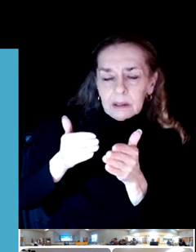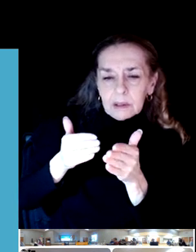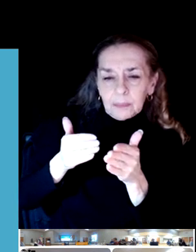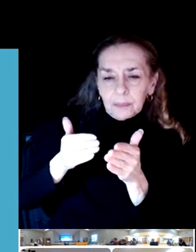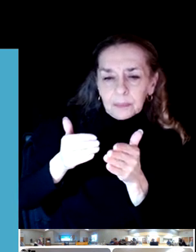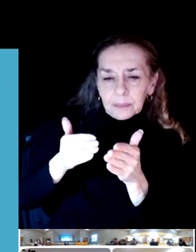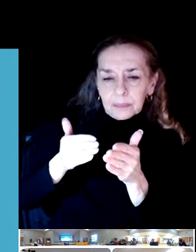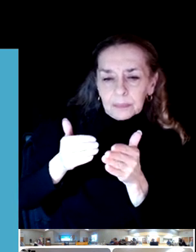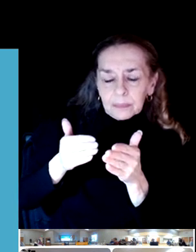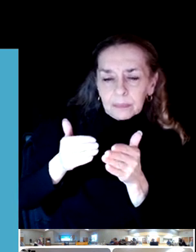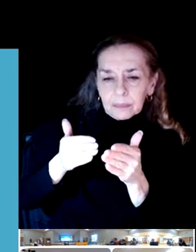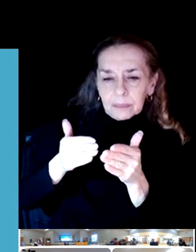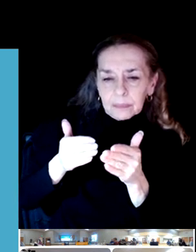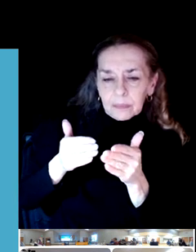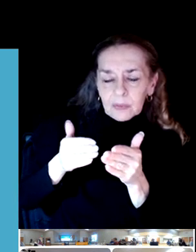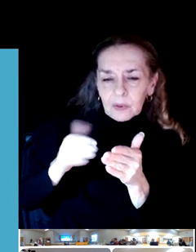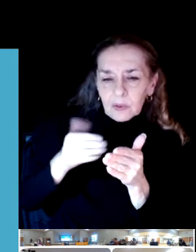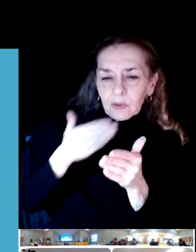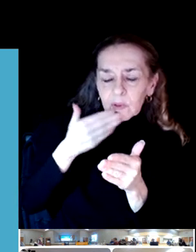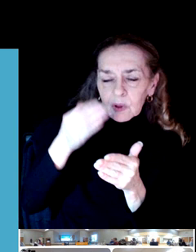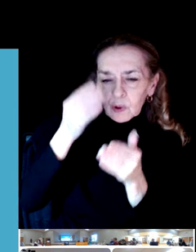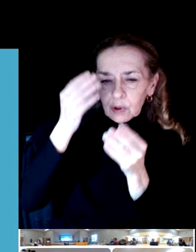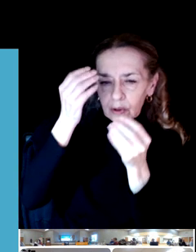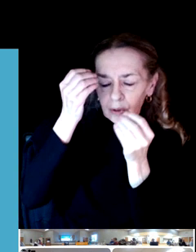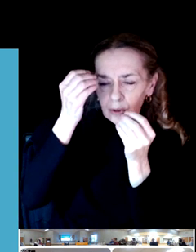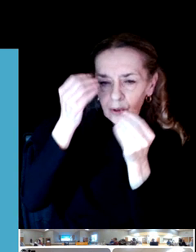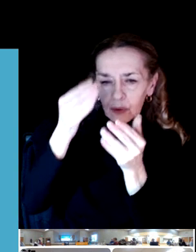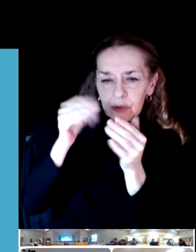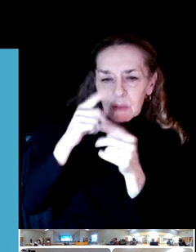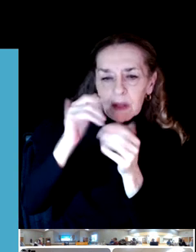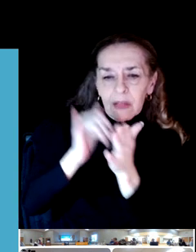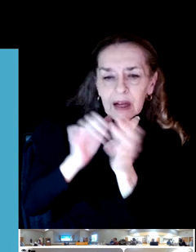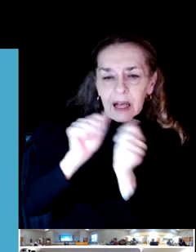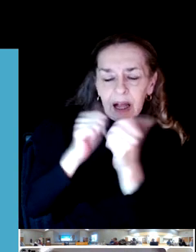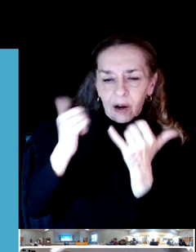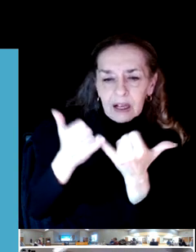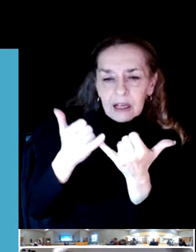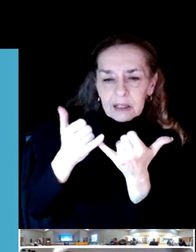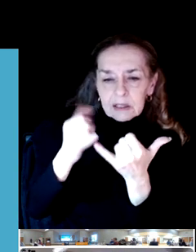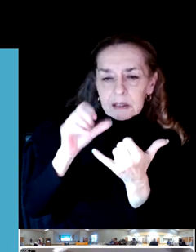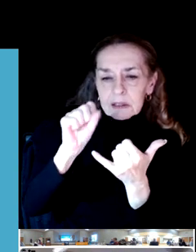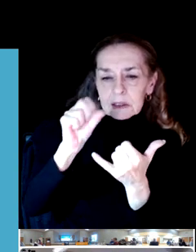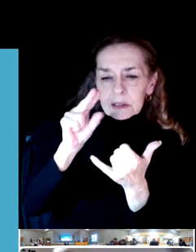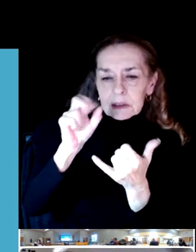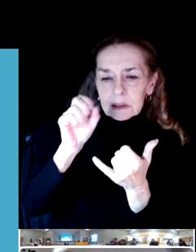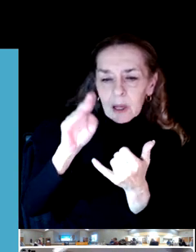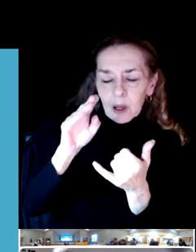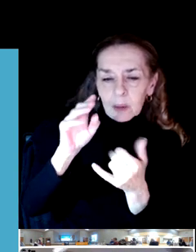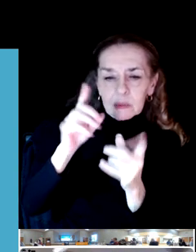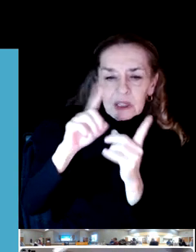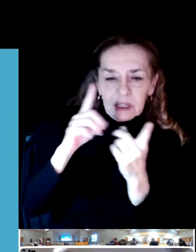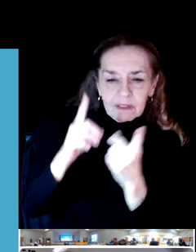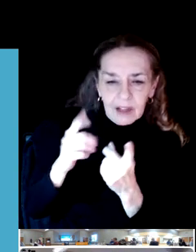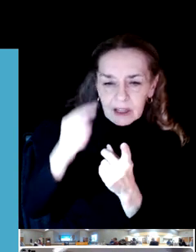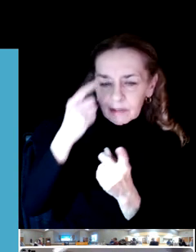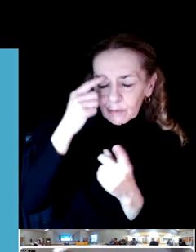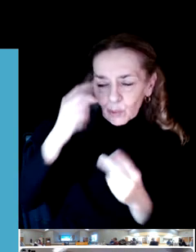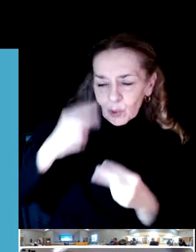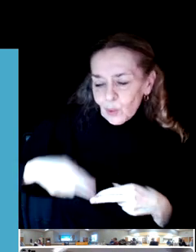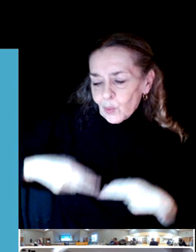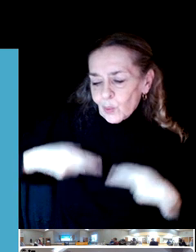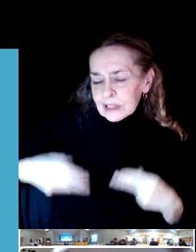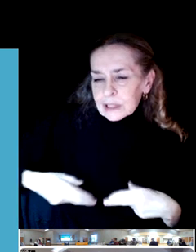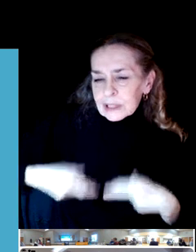So a good majority of that area is currently subdivided or residential development in Springfield.